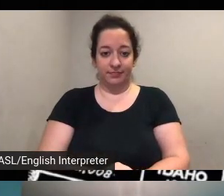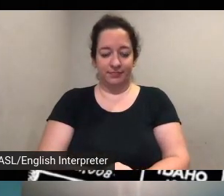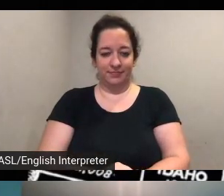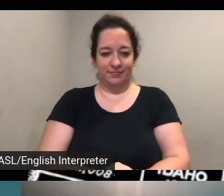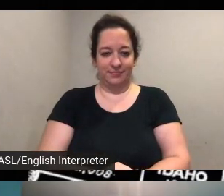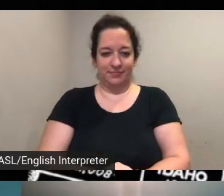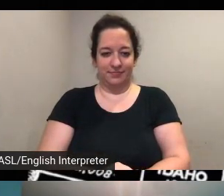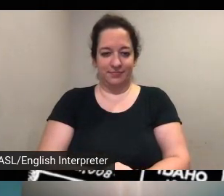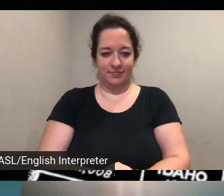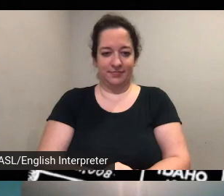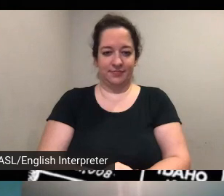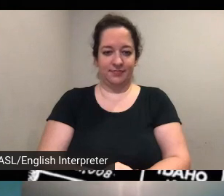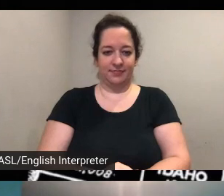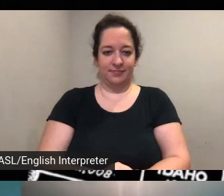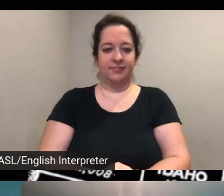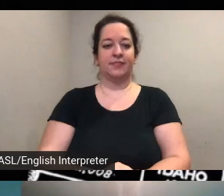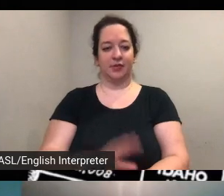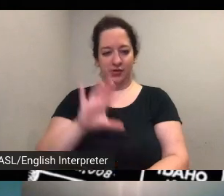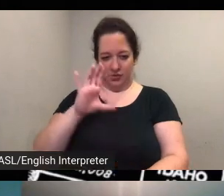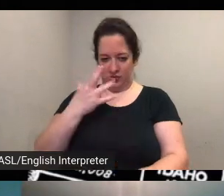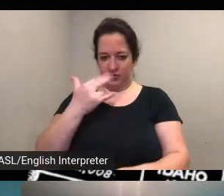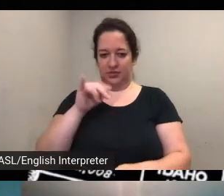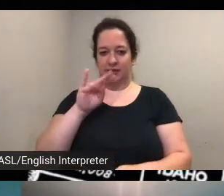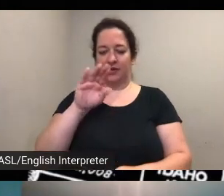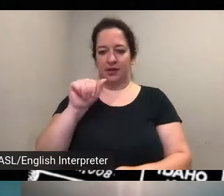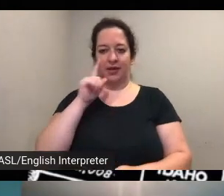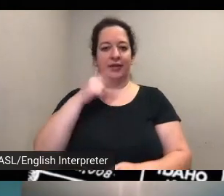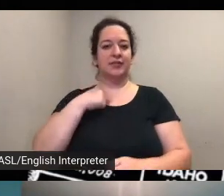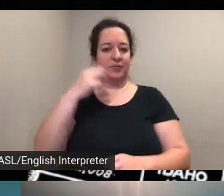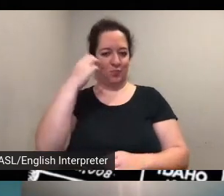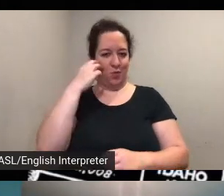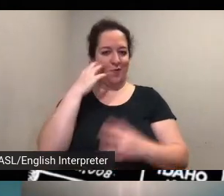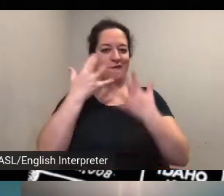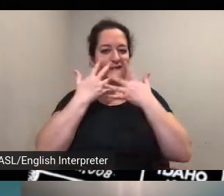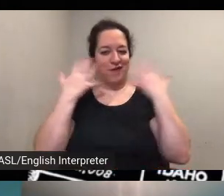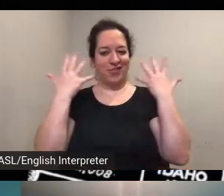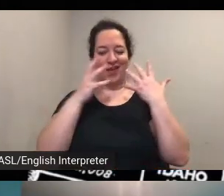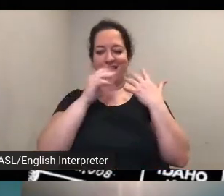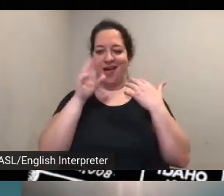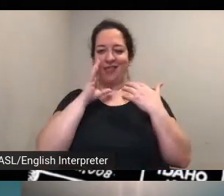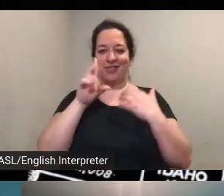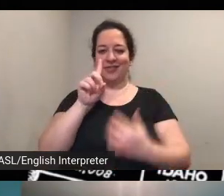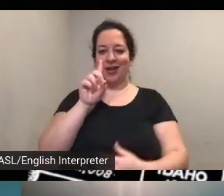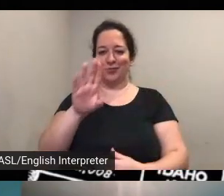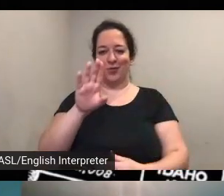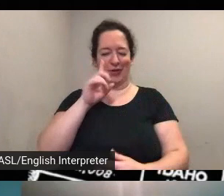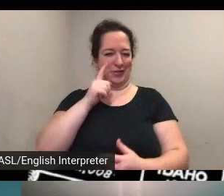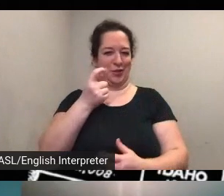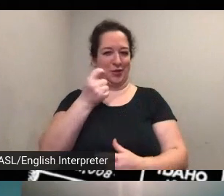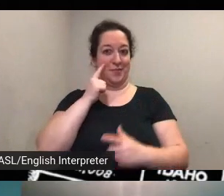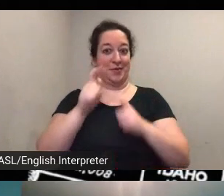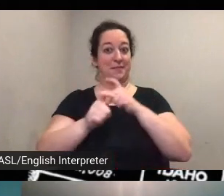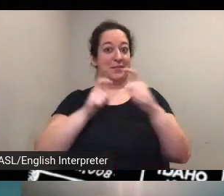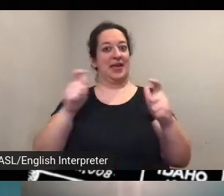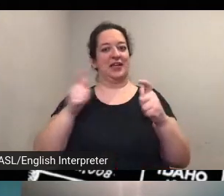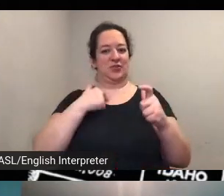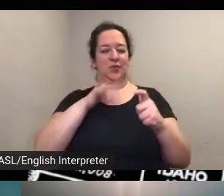uh yeah it is mobile it is mobile friendly it is the the dashboard is kind of large so it probably would be better with